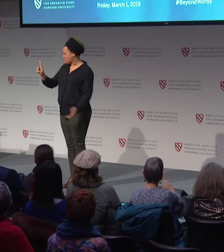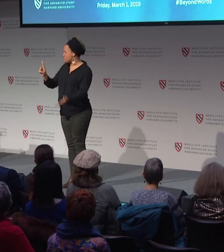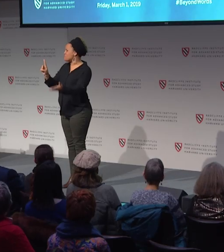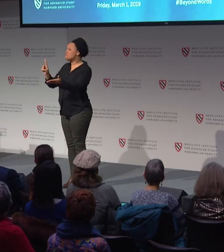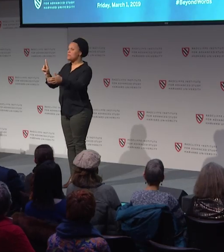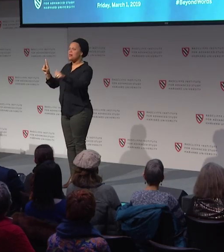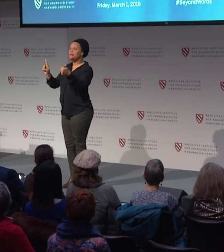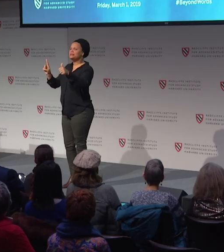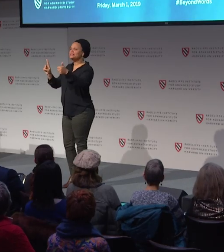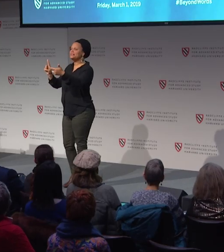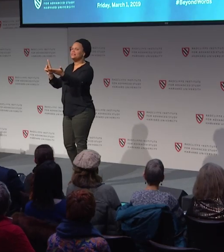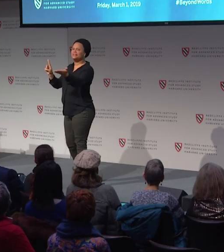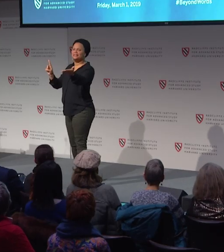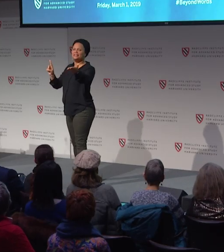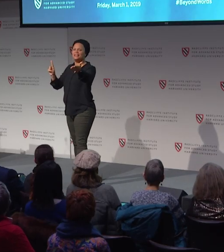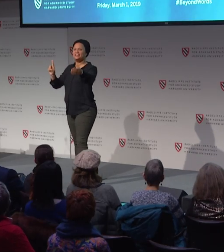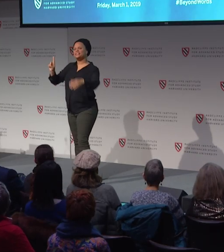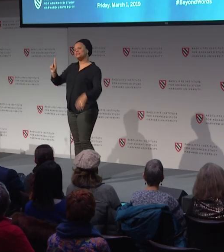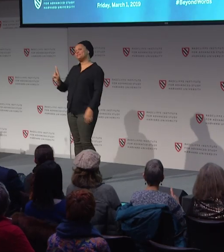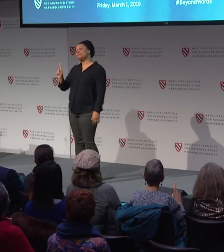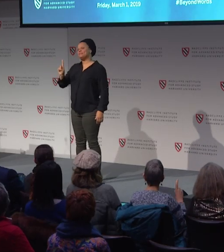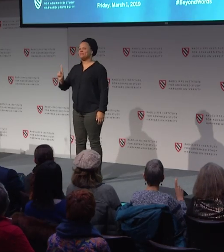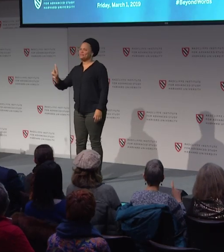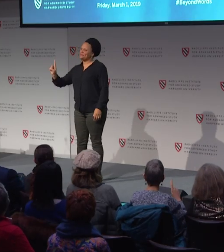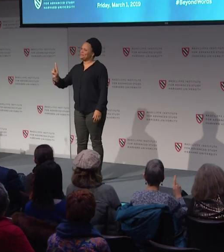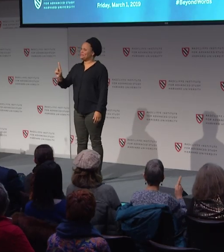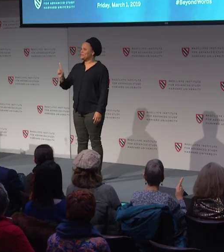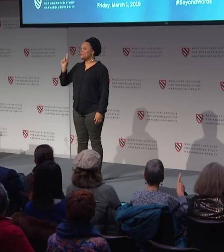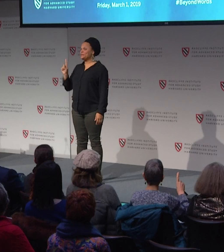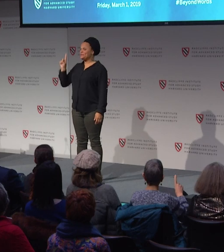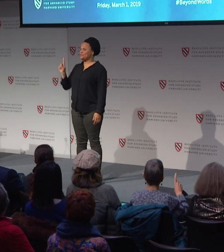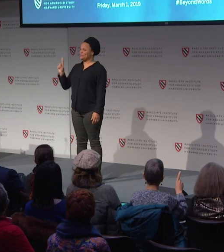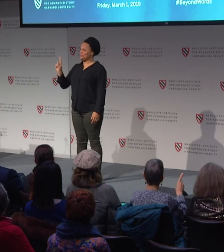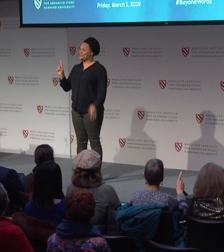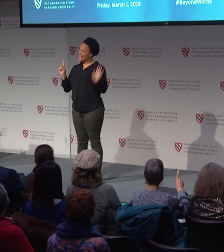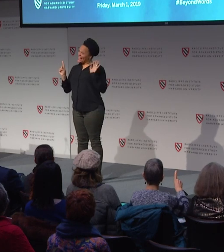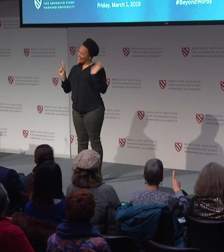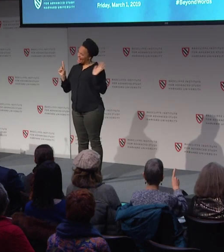Same sign, same hand shape, show me what you got. [INTERPOSING VOICES]